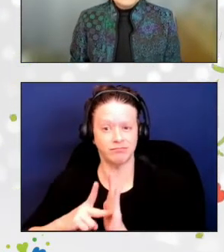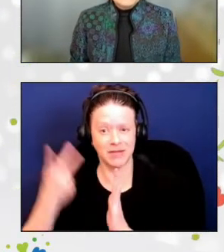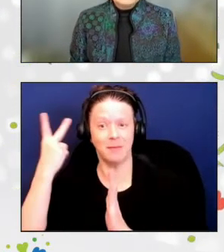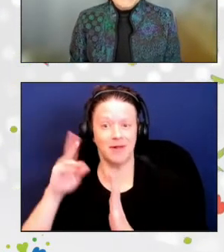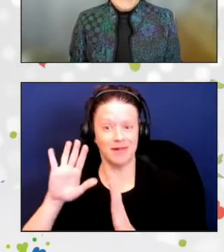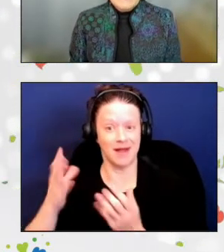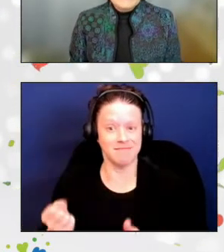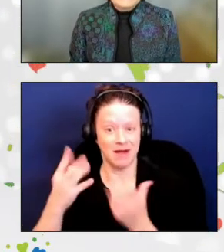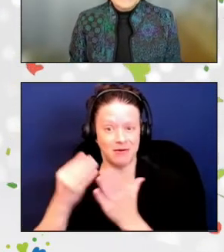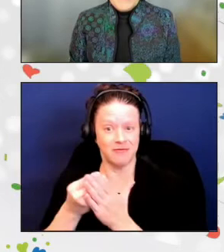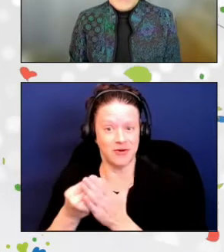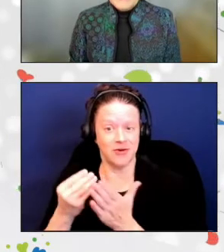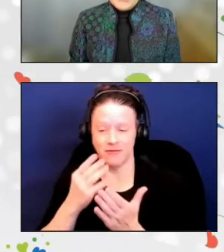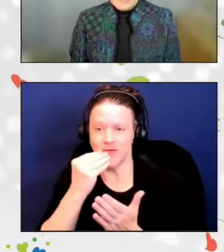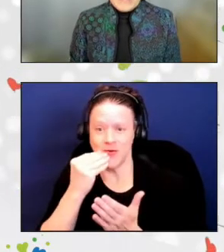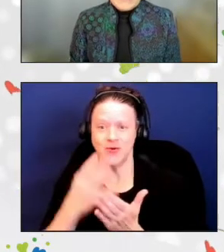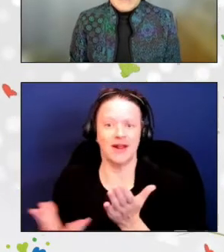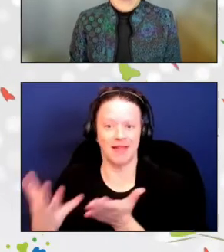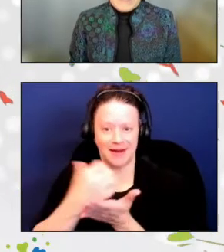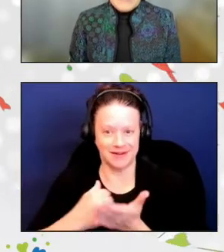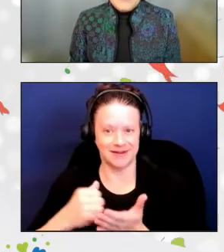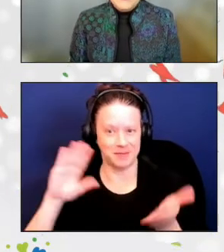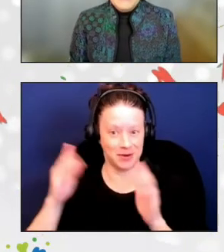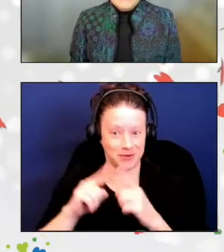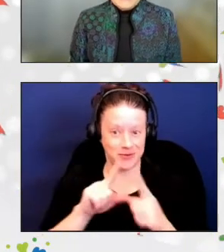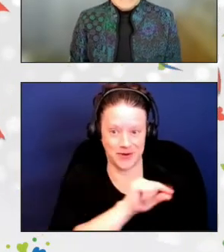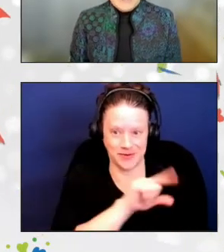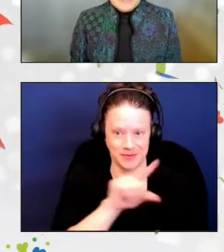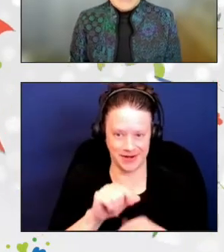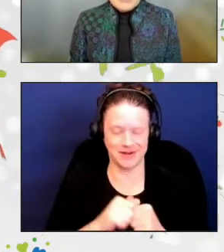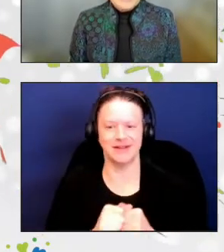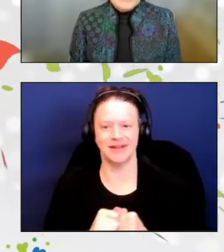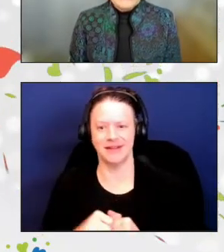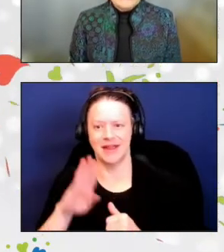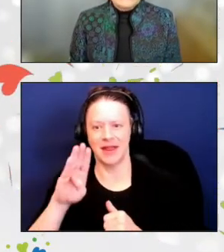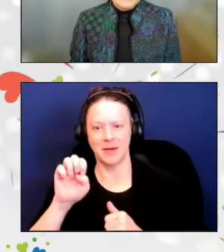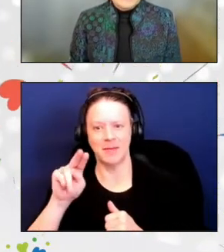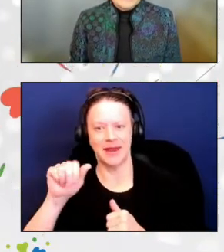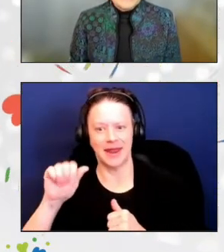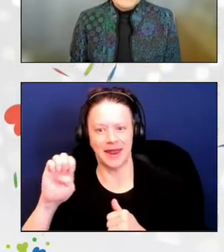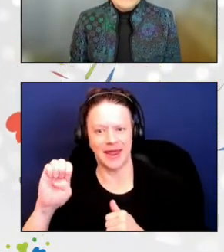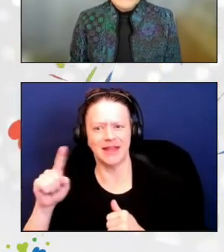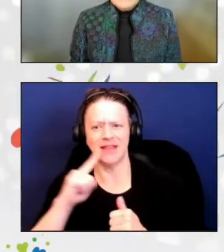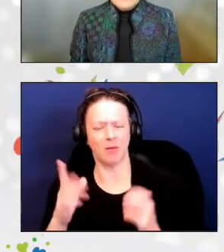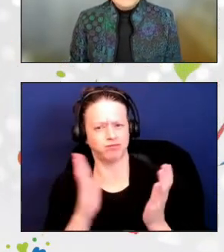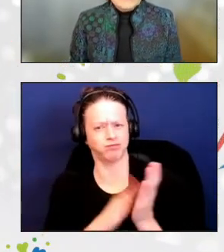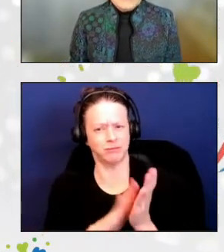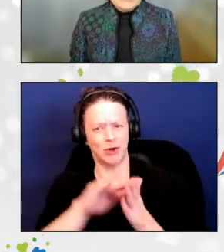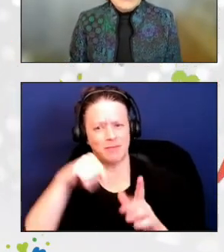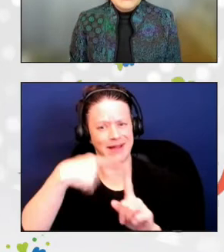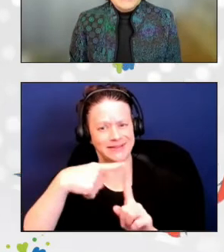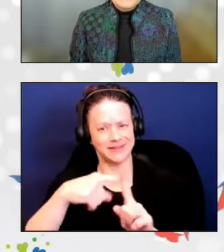Benae's colleagues commend her positive attitude and the value she places on people and relationships,